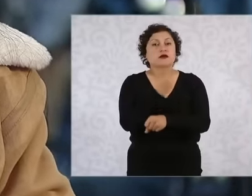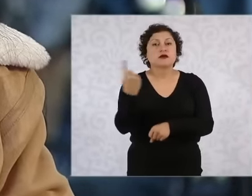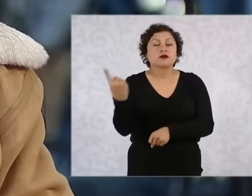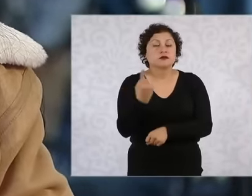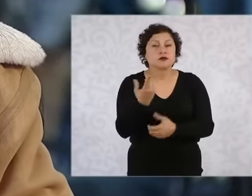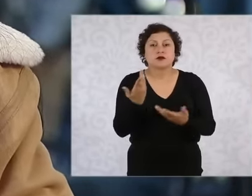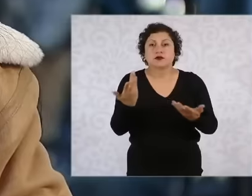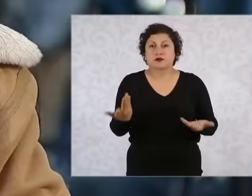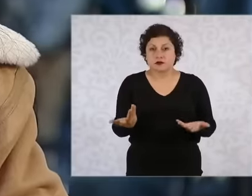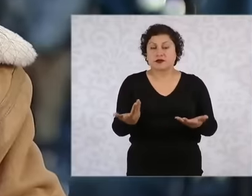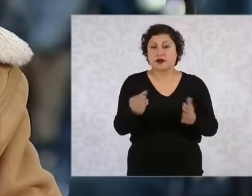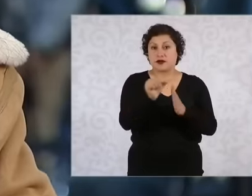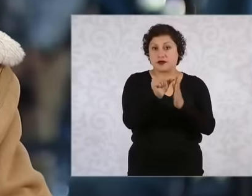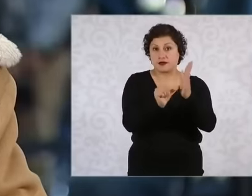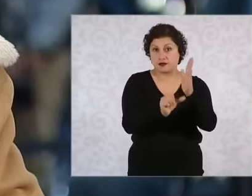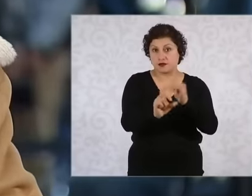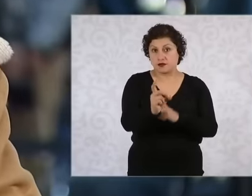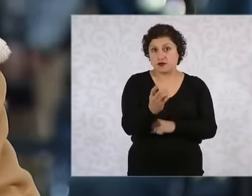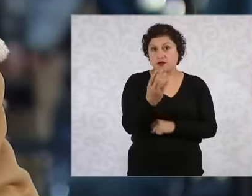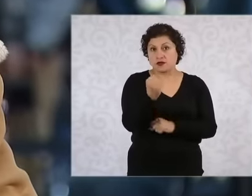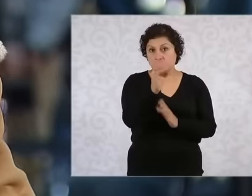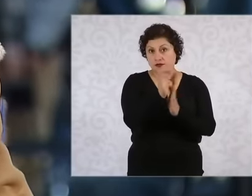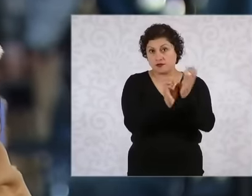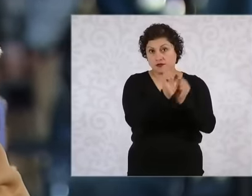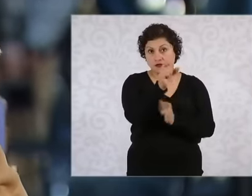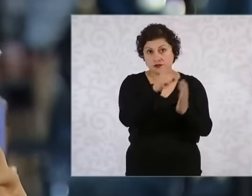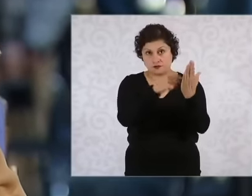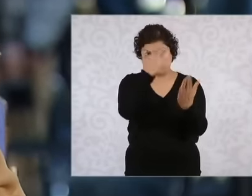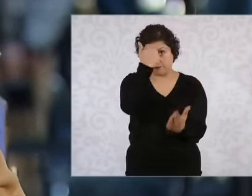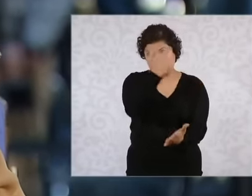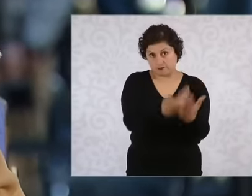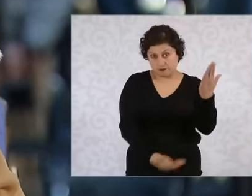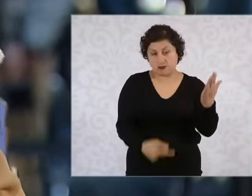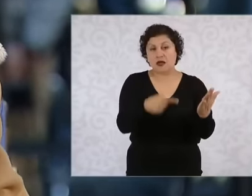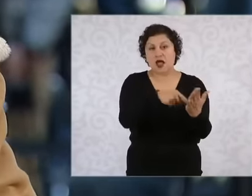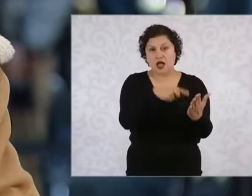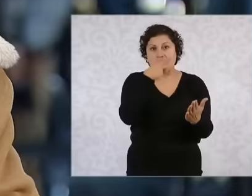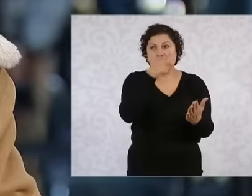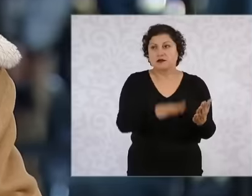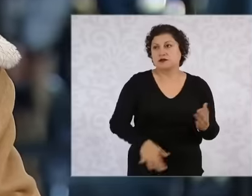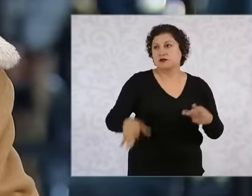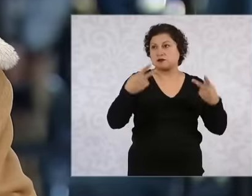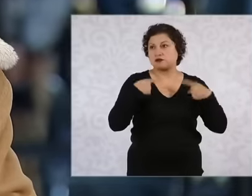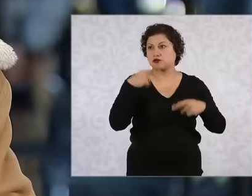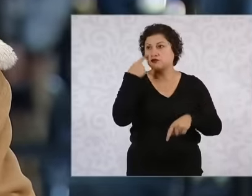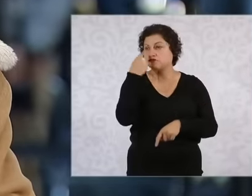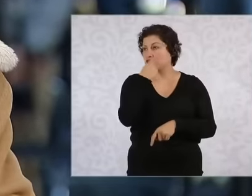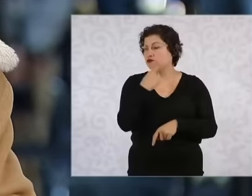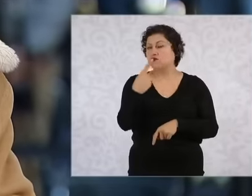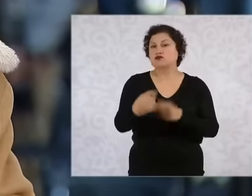Article 39 of the Constitution be violated, which states that the Diana power of the people, but